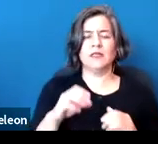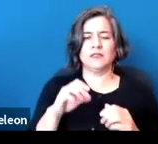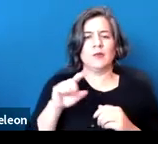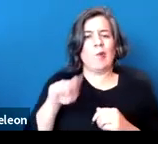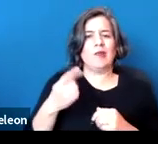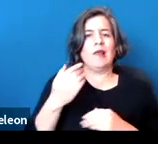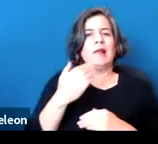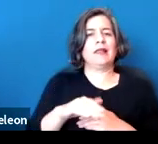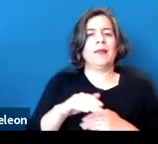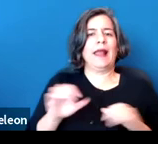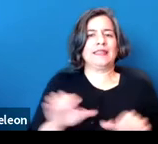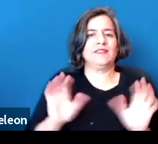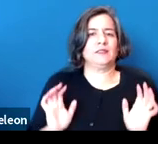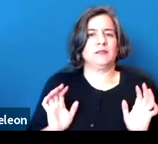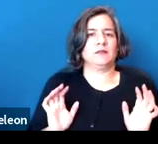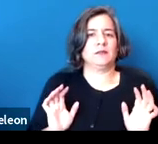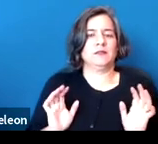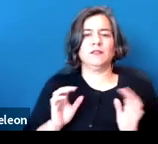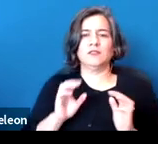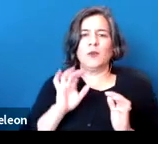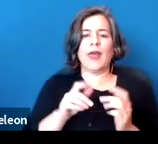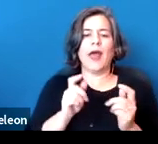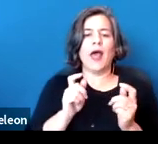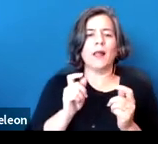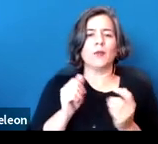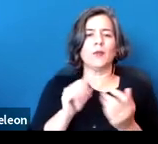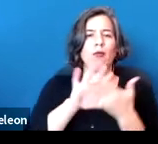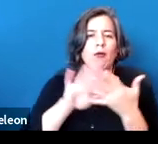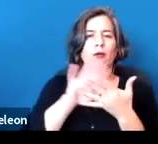So it's eliminating that modifier, meaning that there may be instances